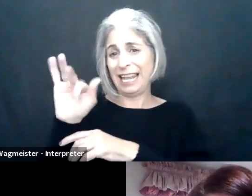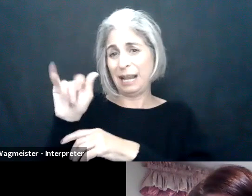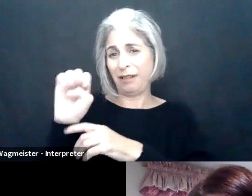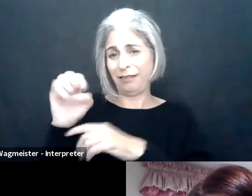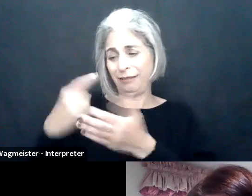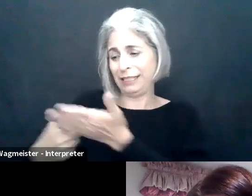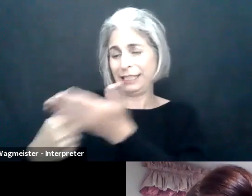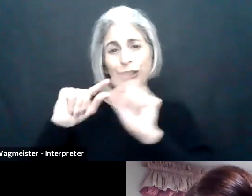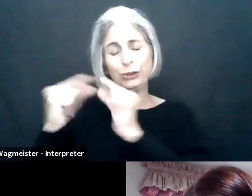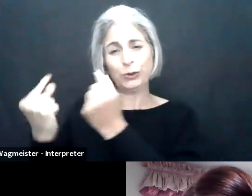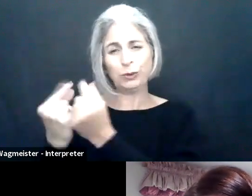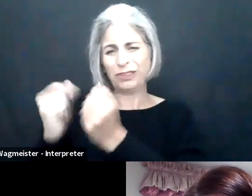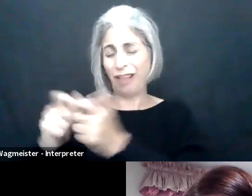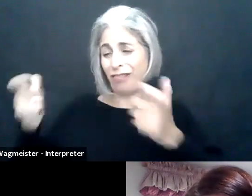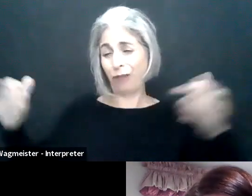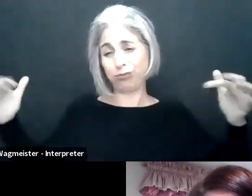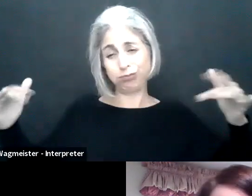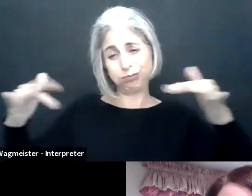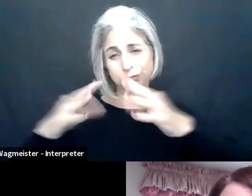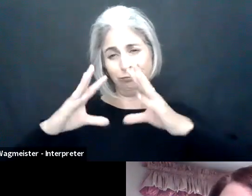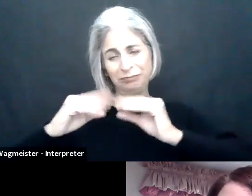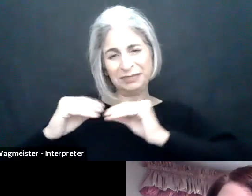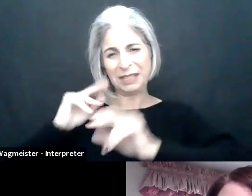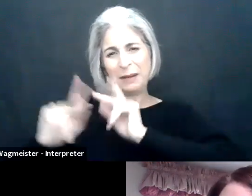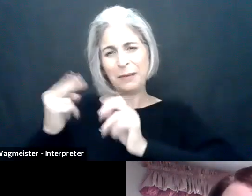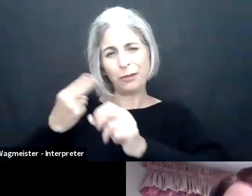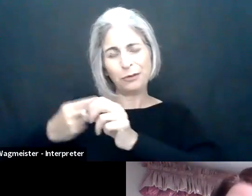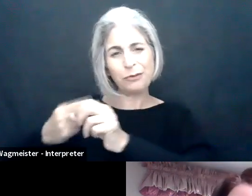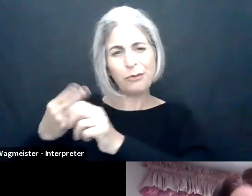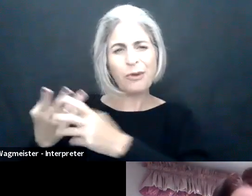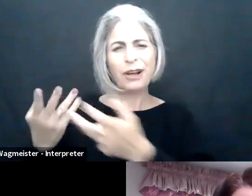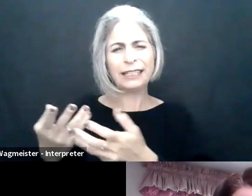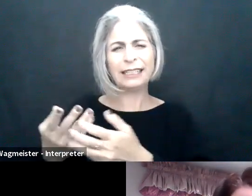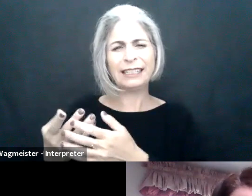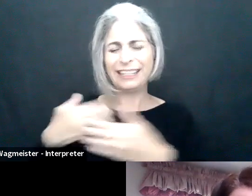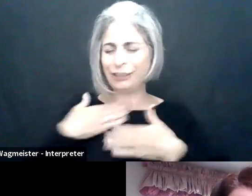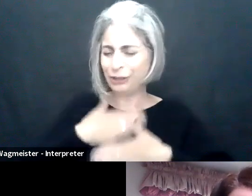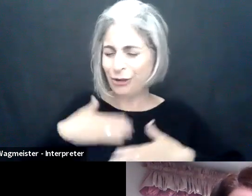Again we're seeing panels from M-Enabling past, the discussion groups.